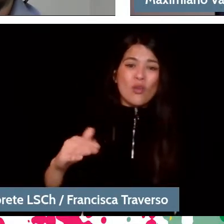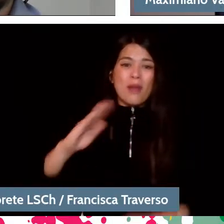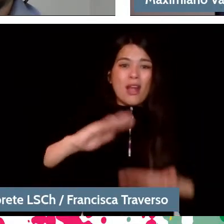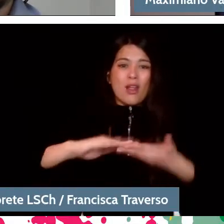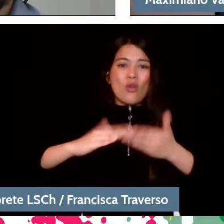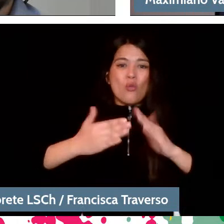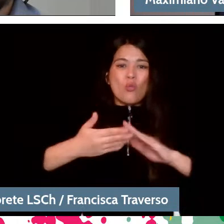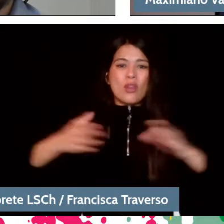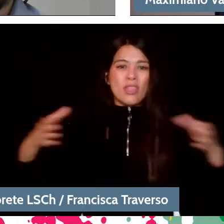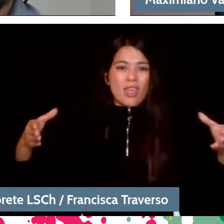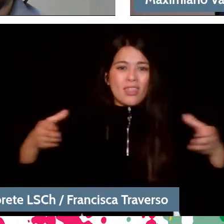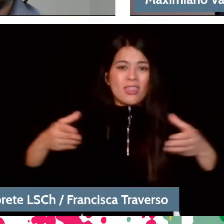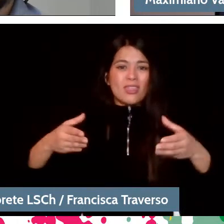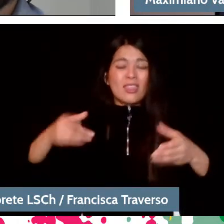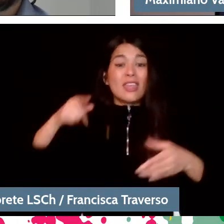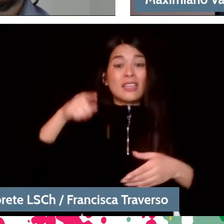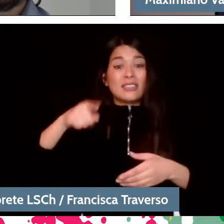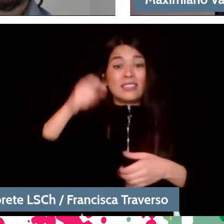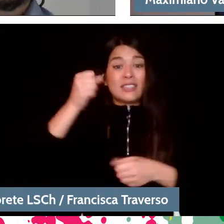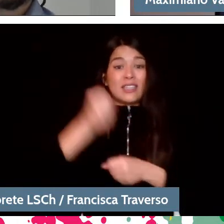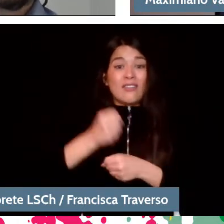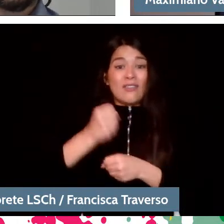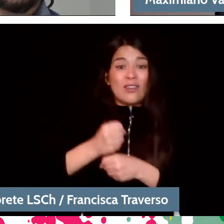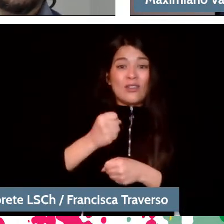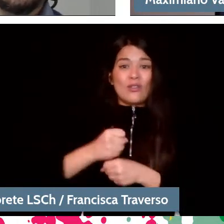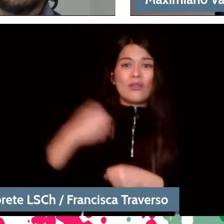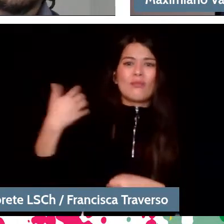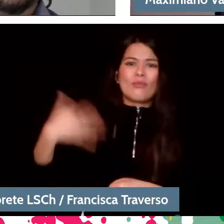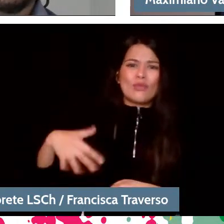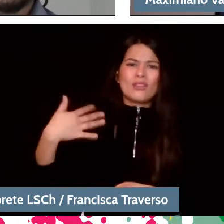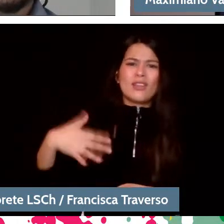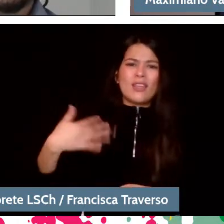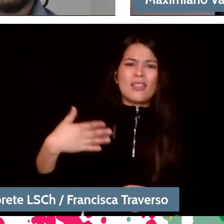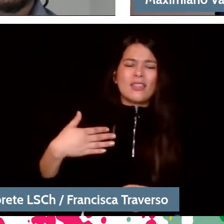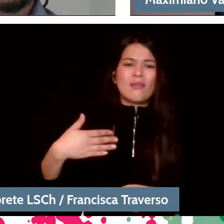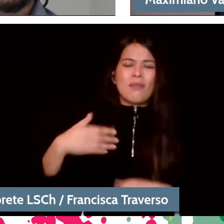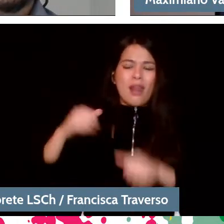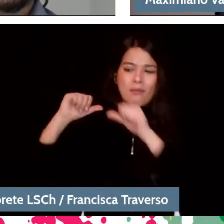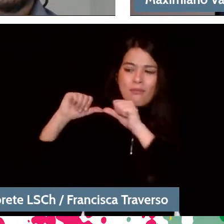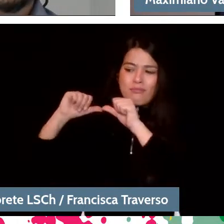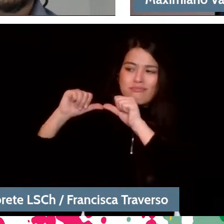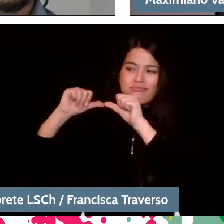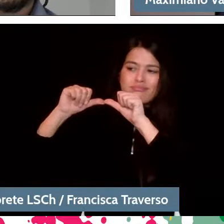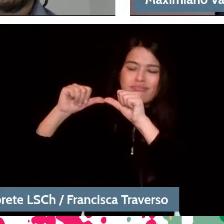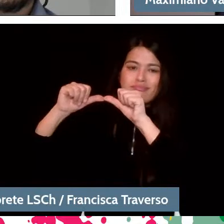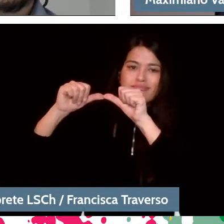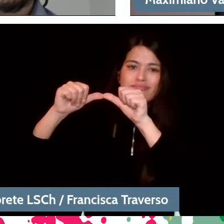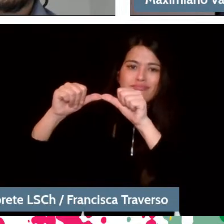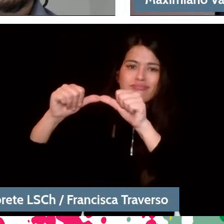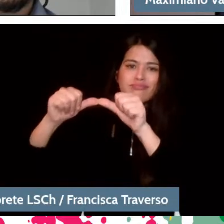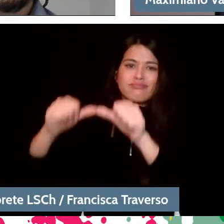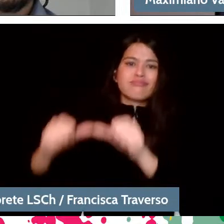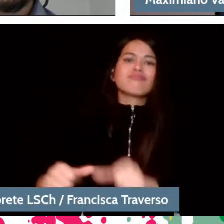This work is essential to maintain interest in music and, mainly, to make it clear that classical music